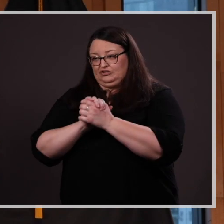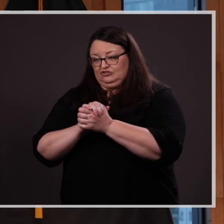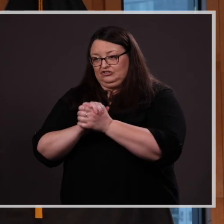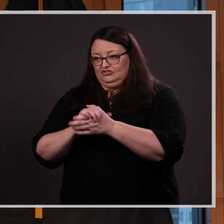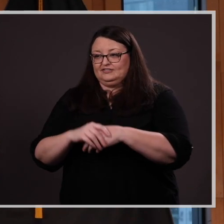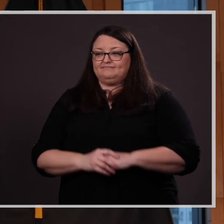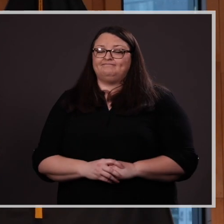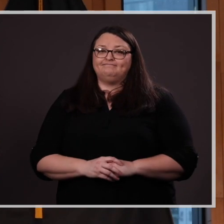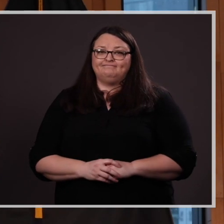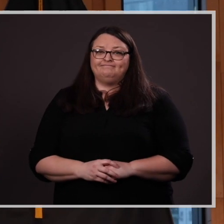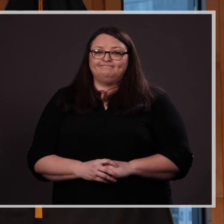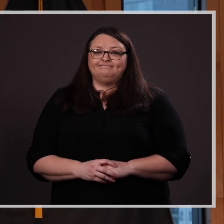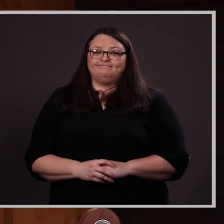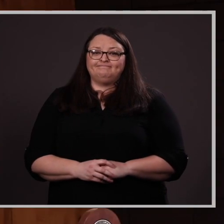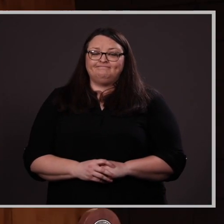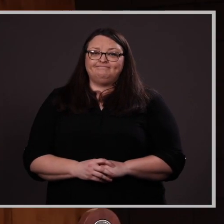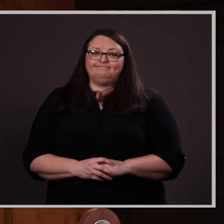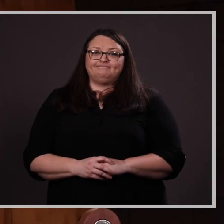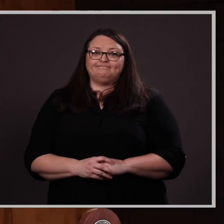Congratulations Jessica!